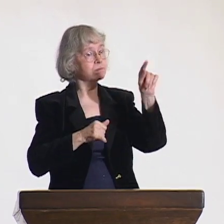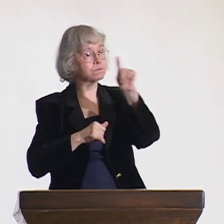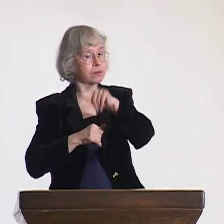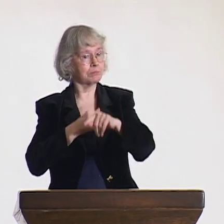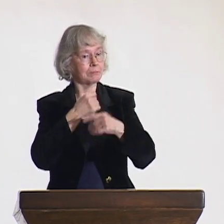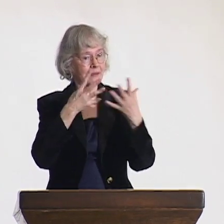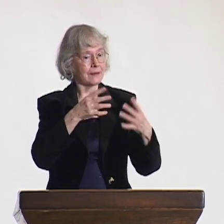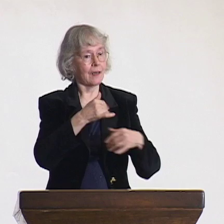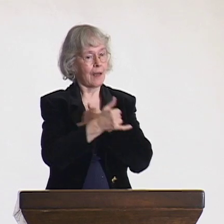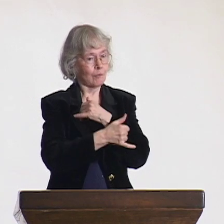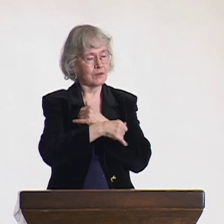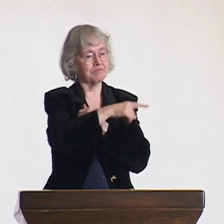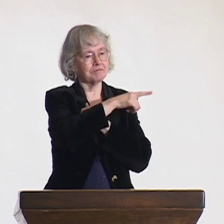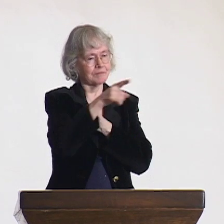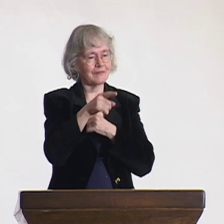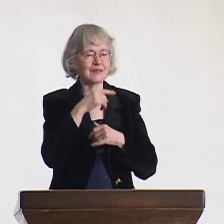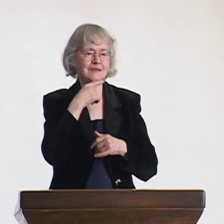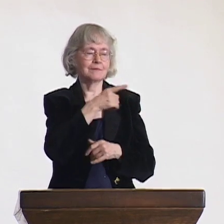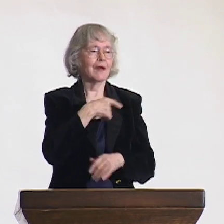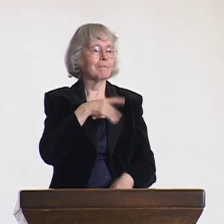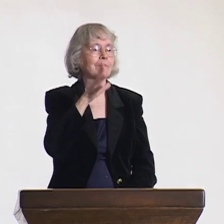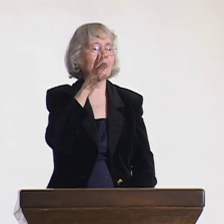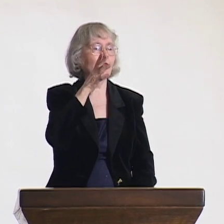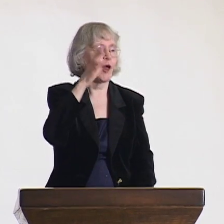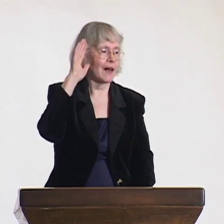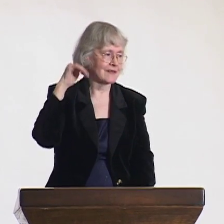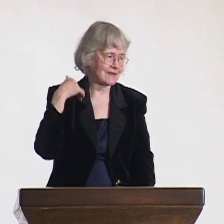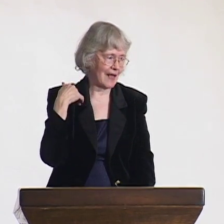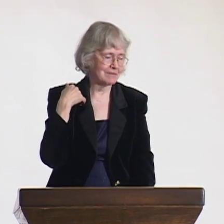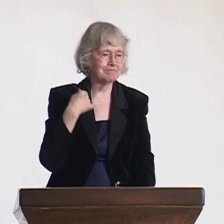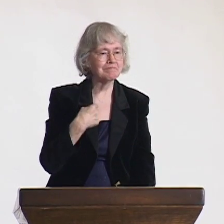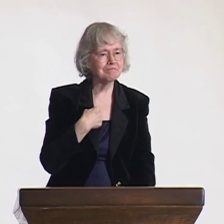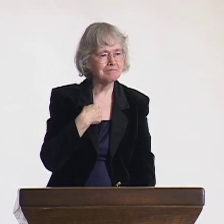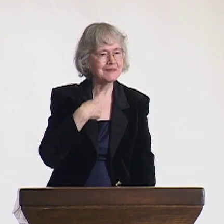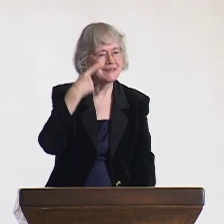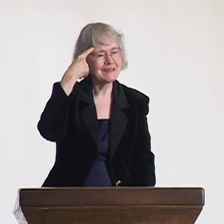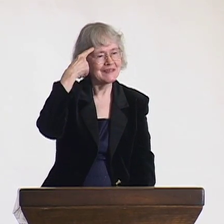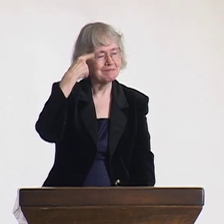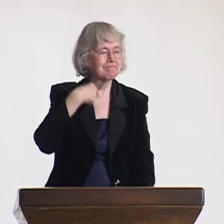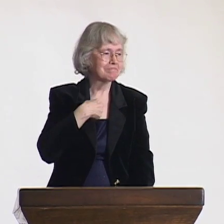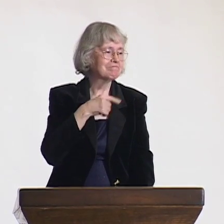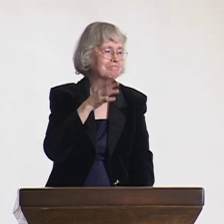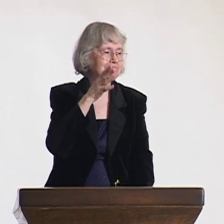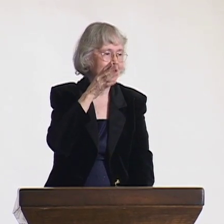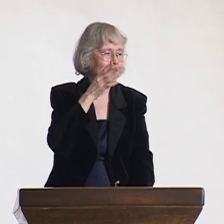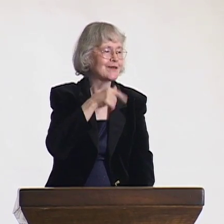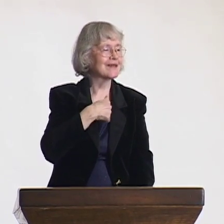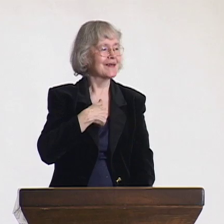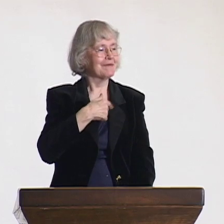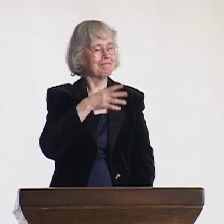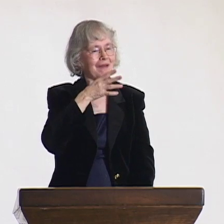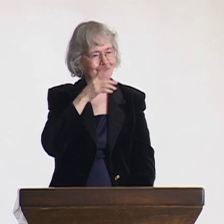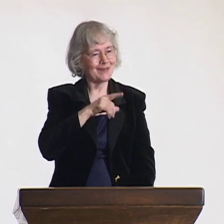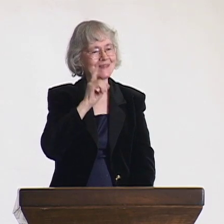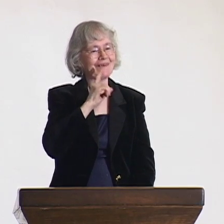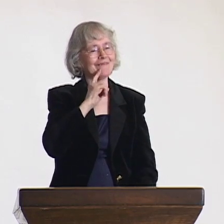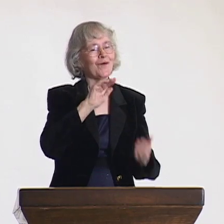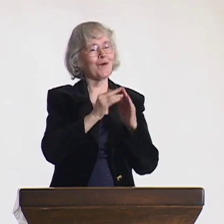the mother of the international mother of the Deaf community. I am honored. I ask you to take on this role and become the mothers